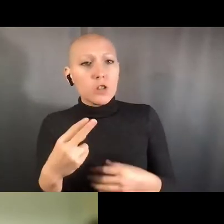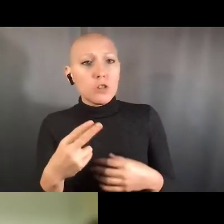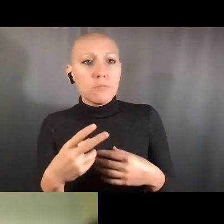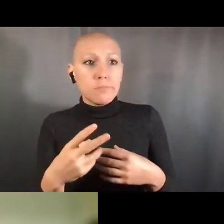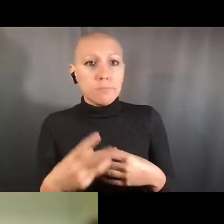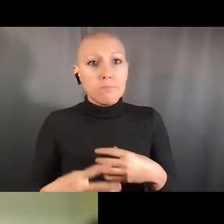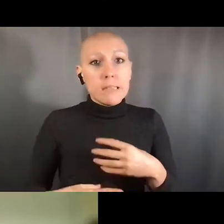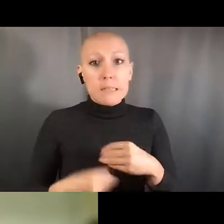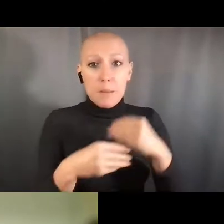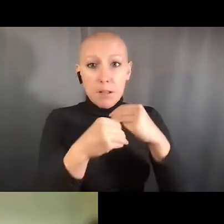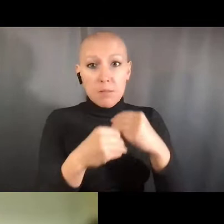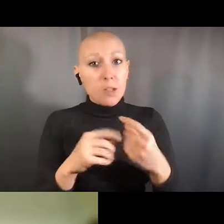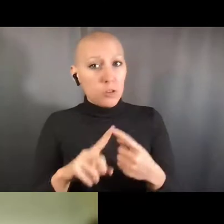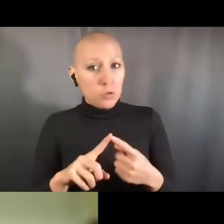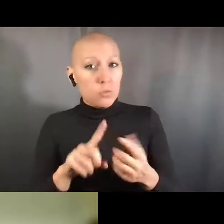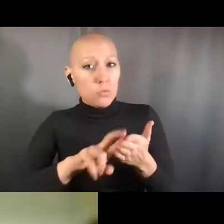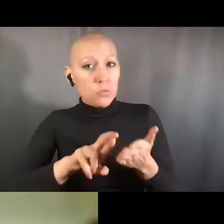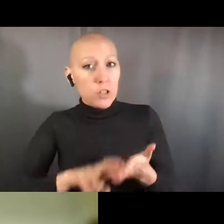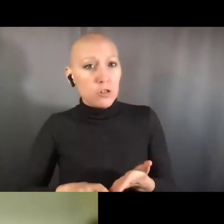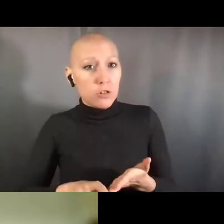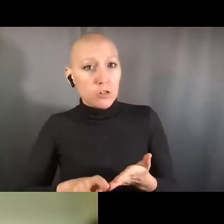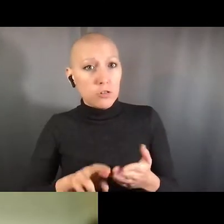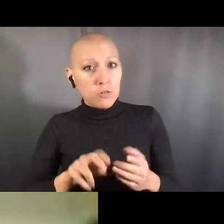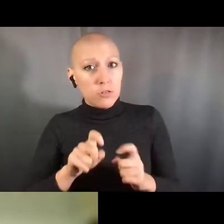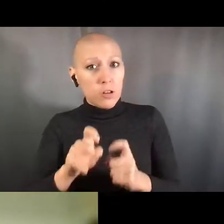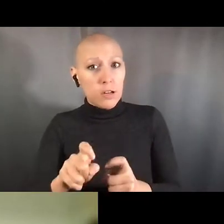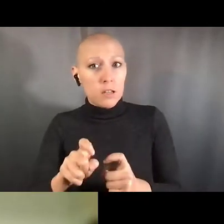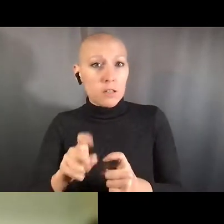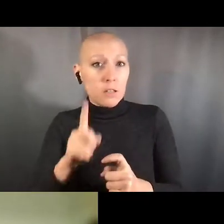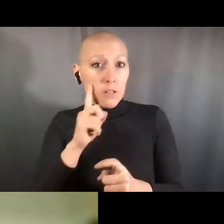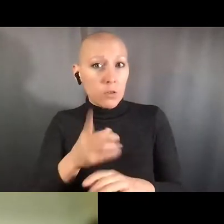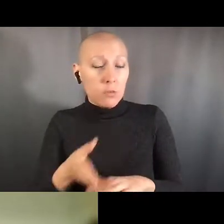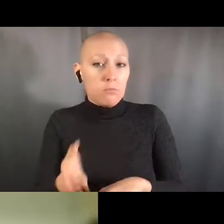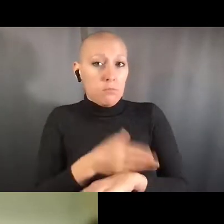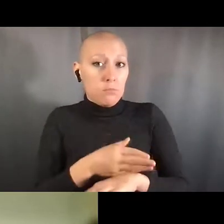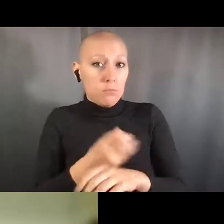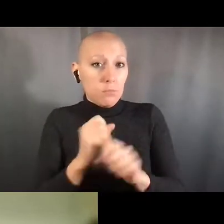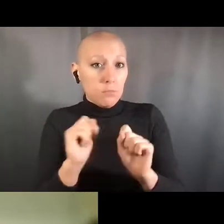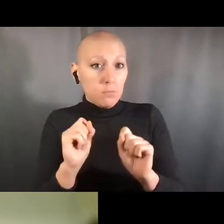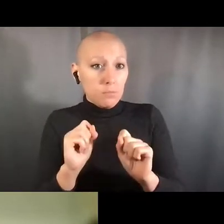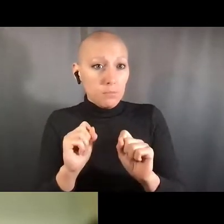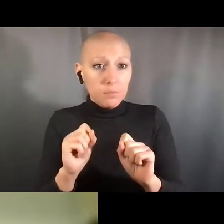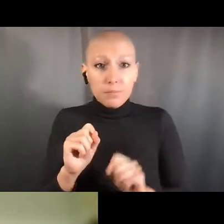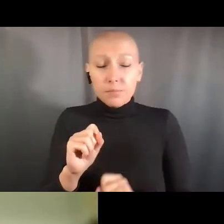They could teach students about standard operating procedures, and how to use them and how to write them.